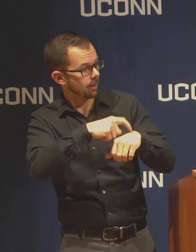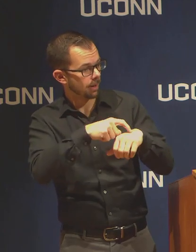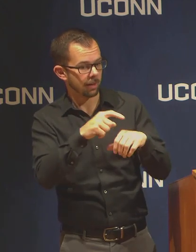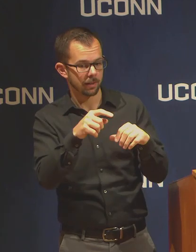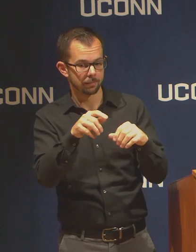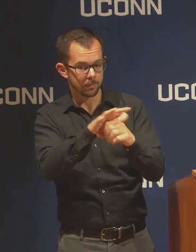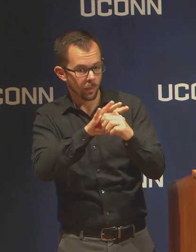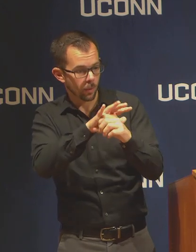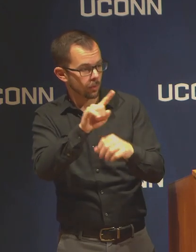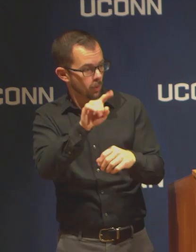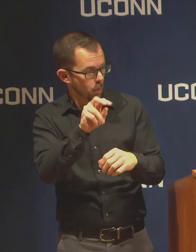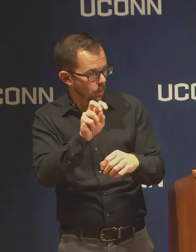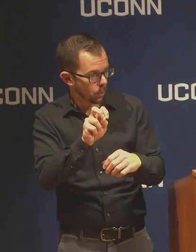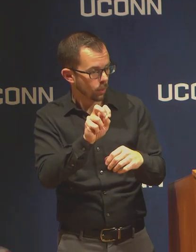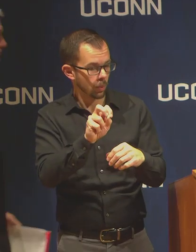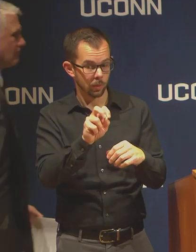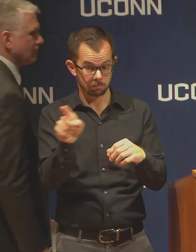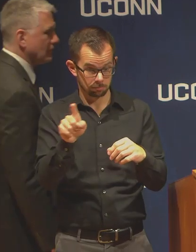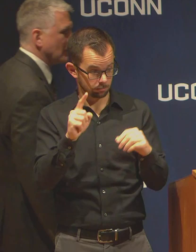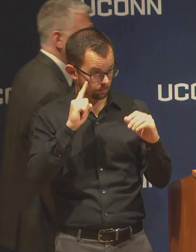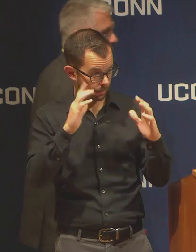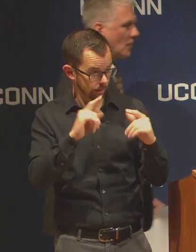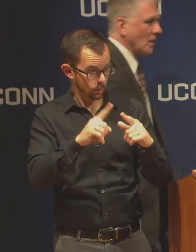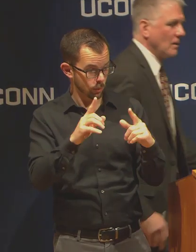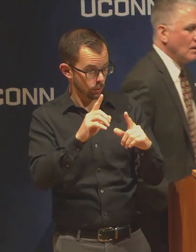meet or are lectures going to be recorded?